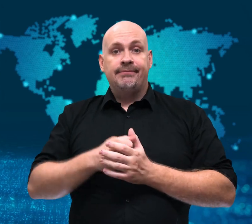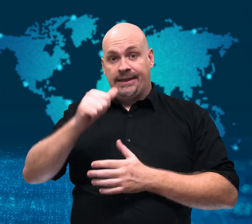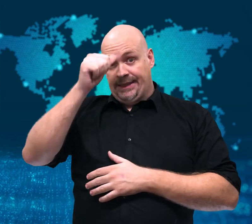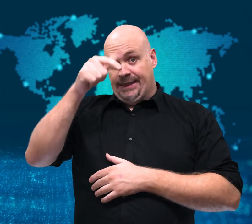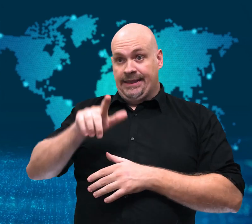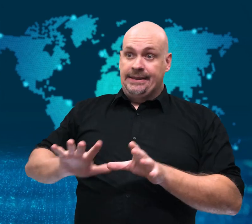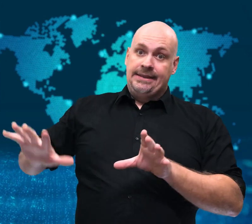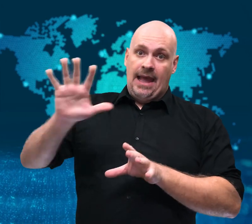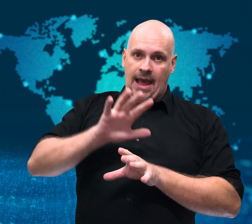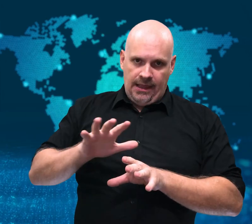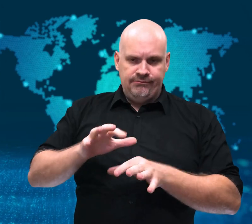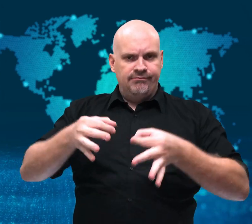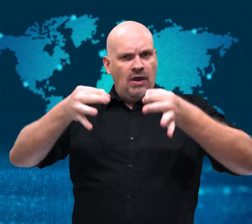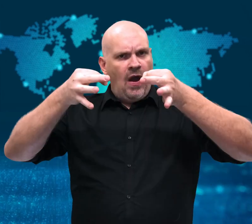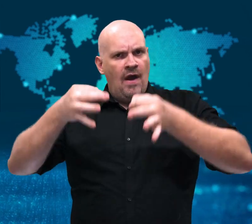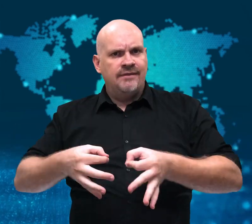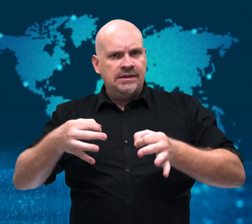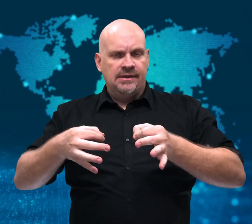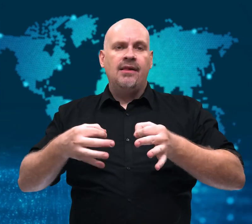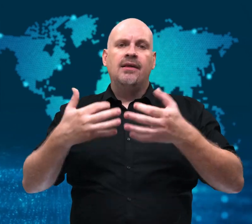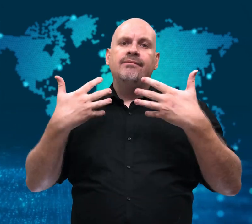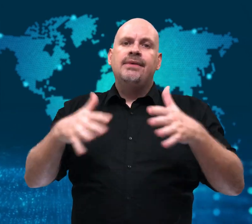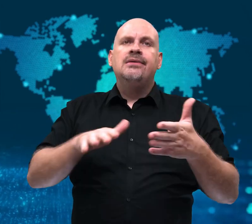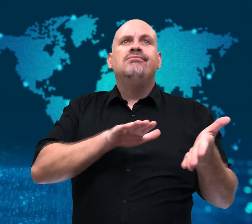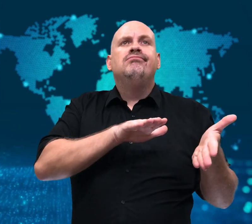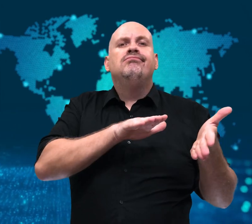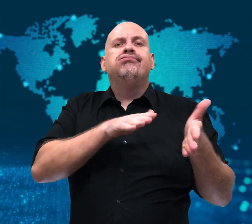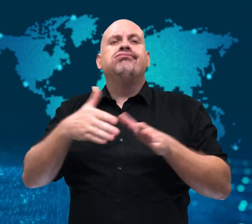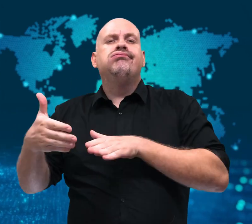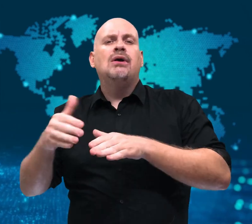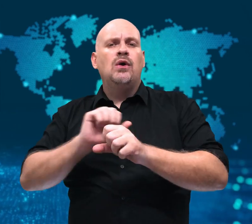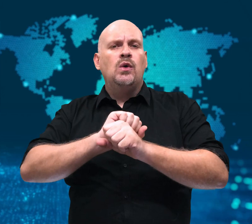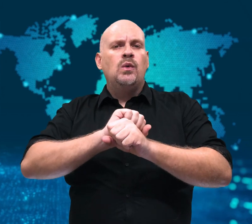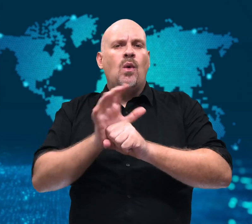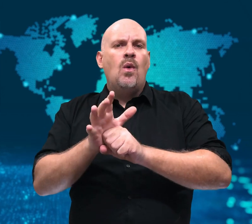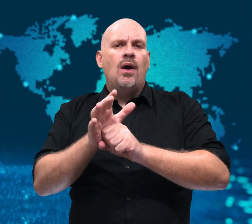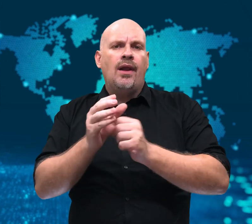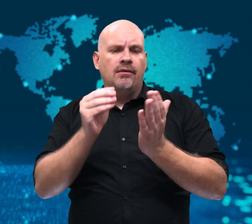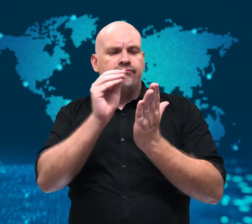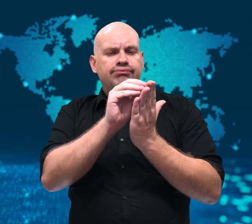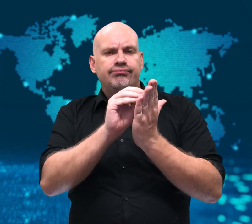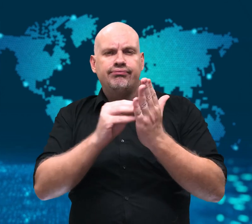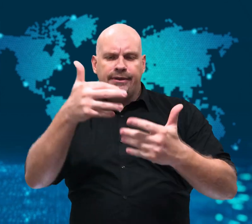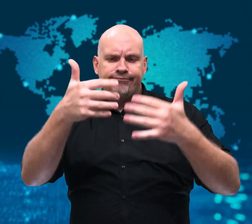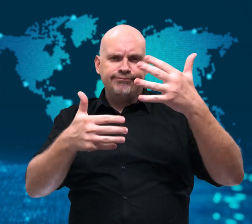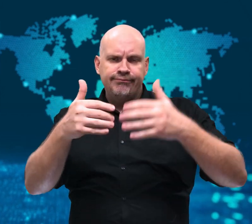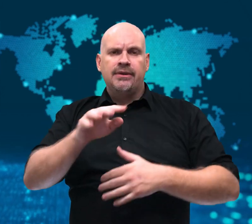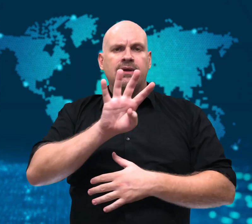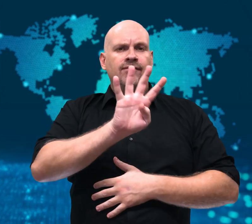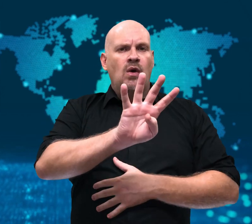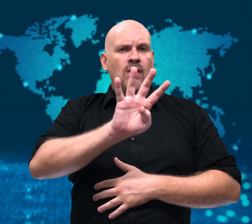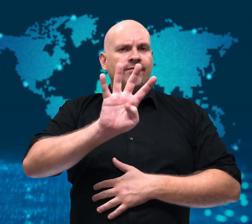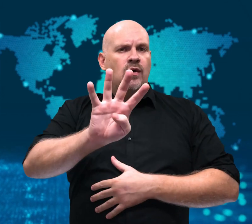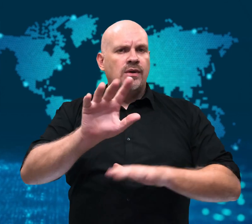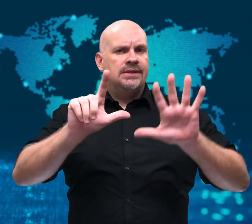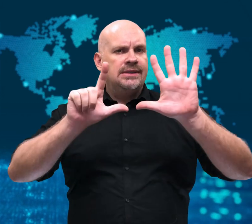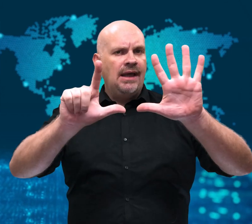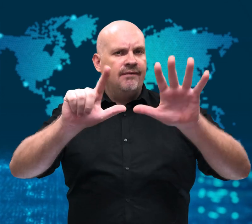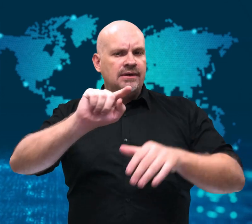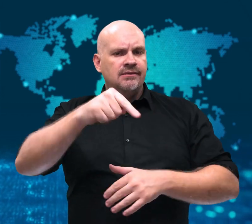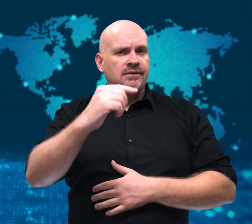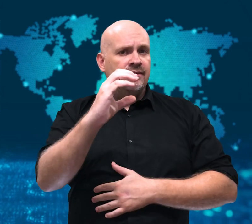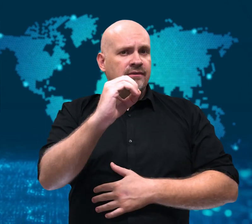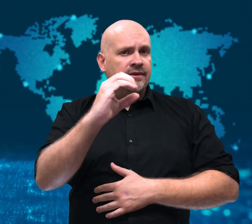The country has officially recorded more than 447,000 deaths,